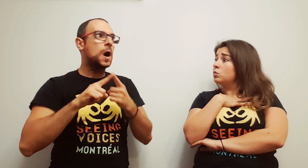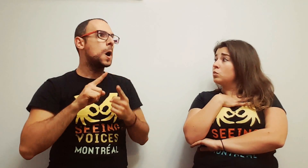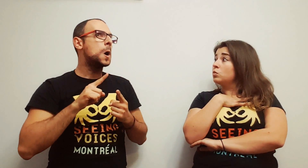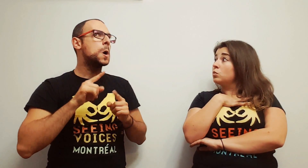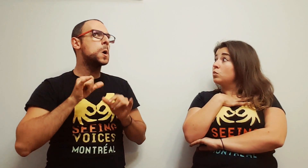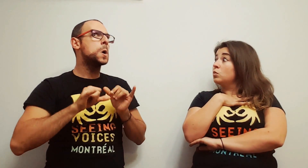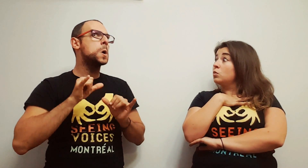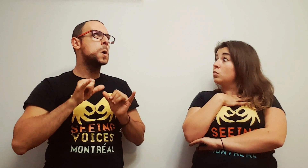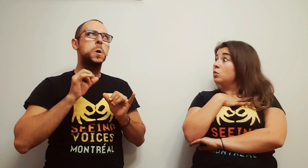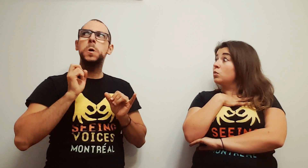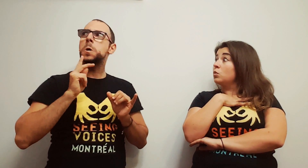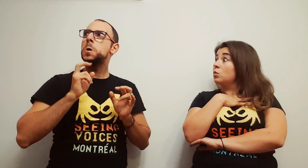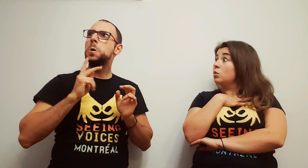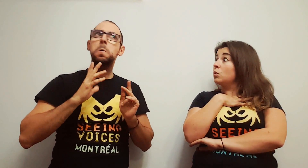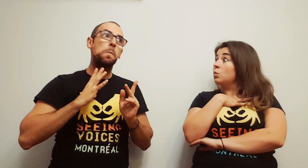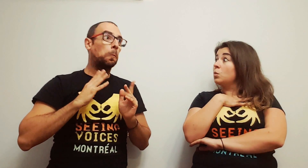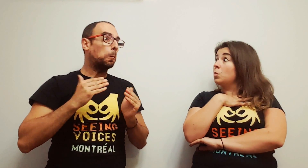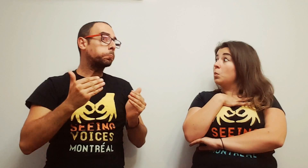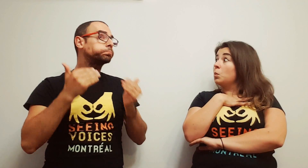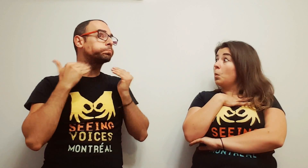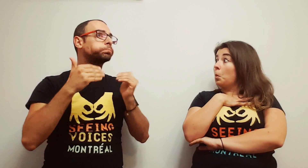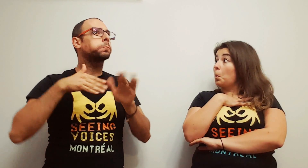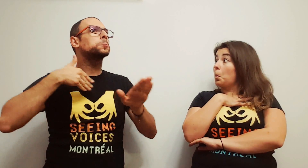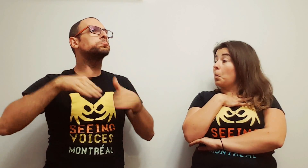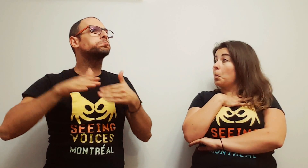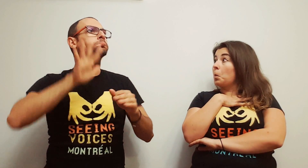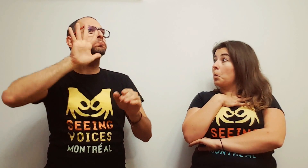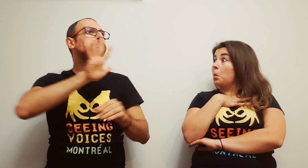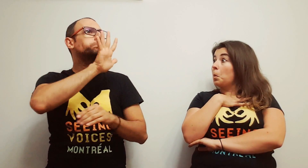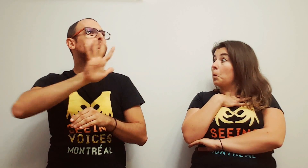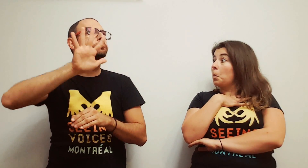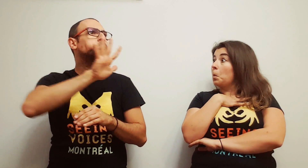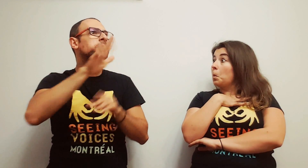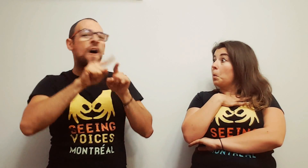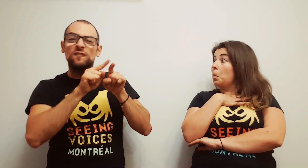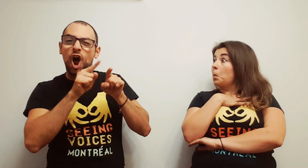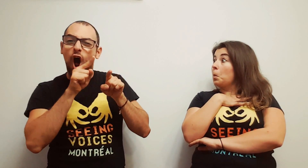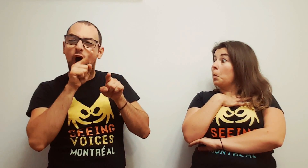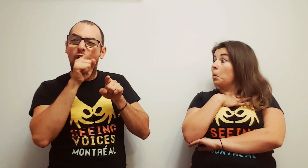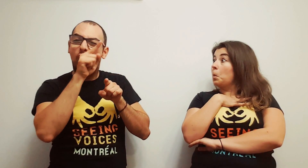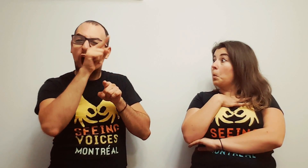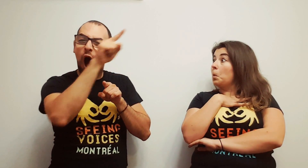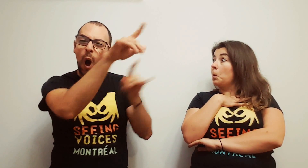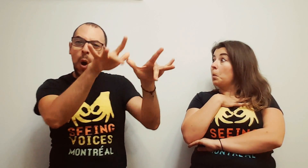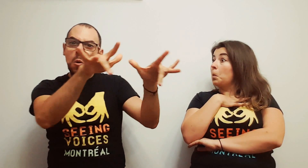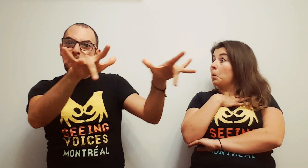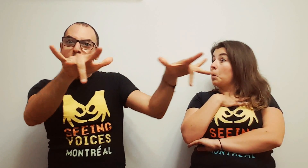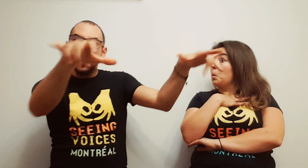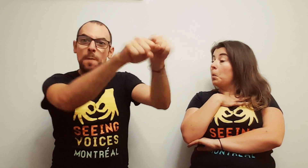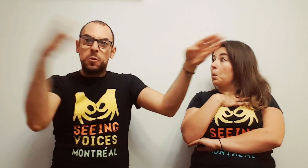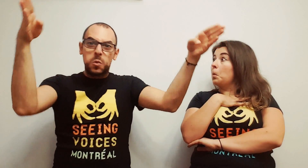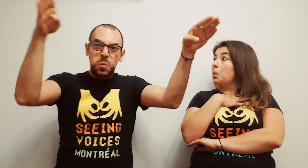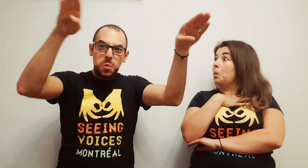And the 5 of them embark on a long journey through a deserted land,